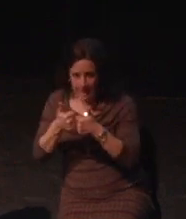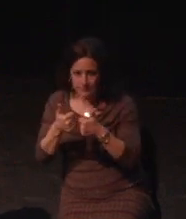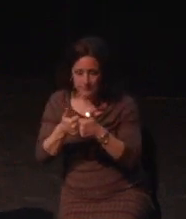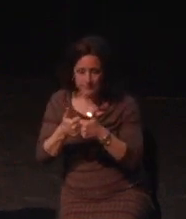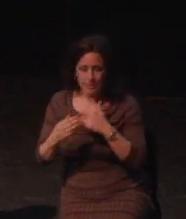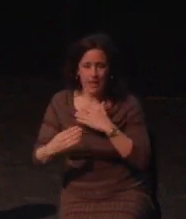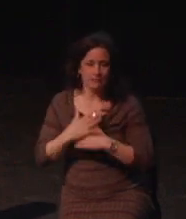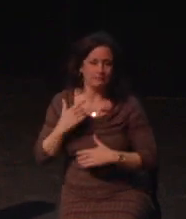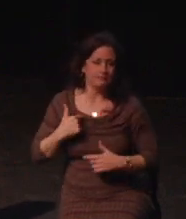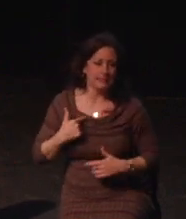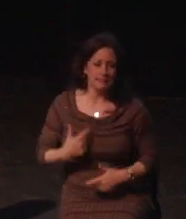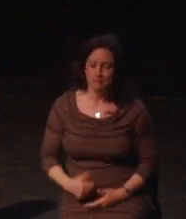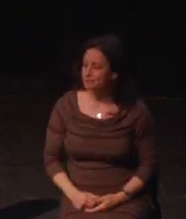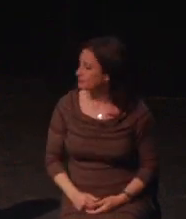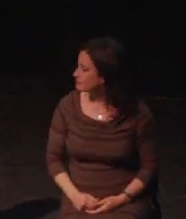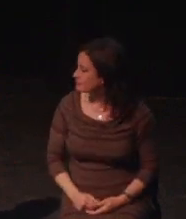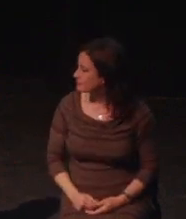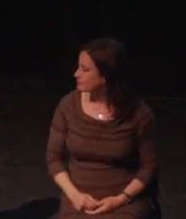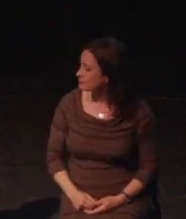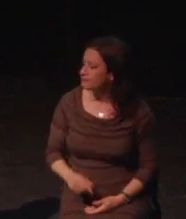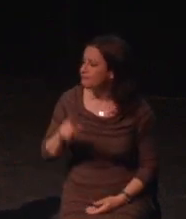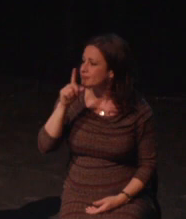For real though, sorry, I'm getting snotty now.